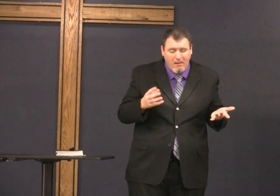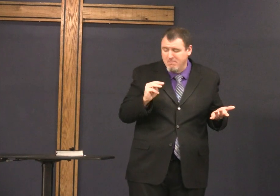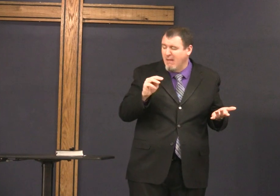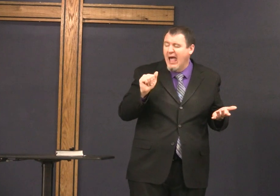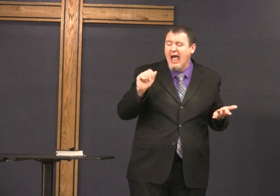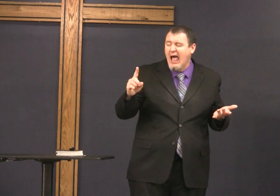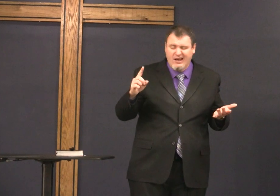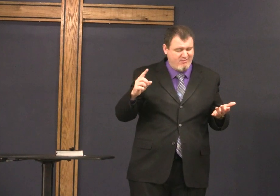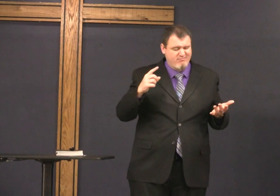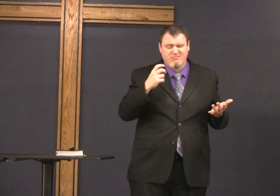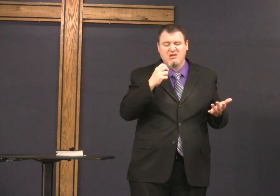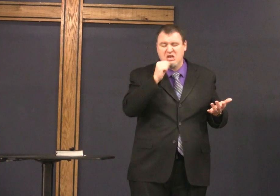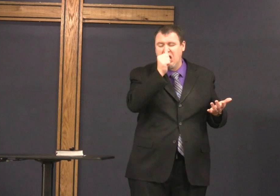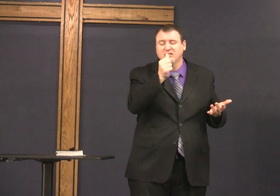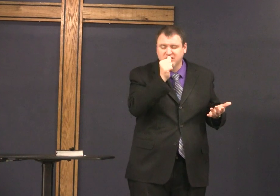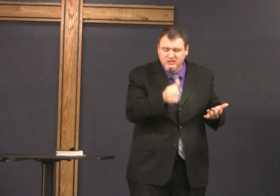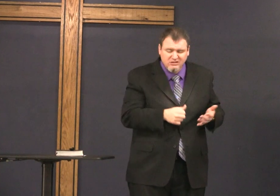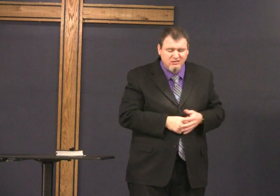it might look a little crazy or a little mad